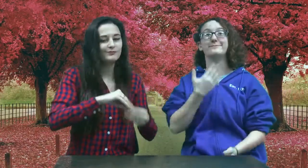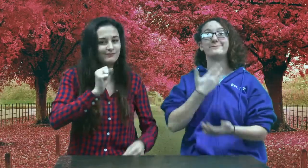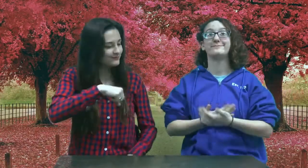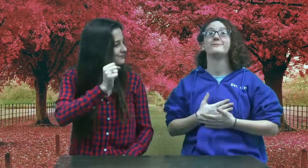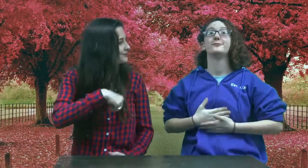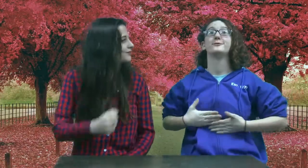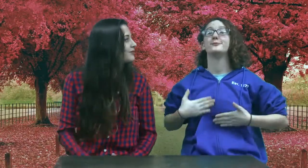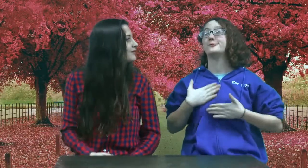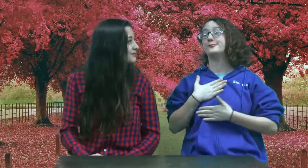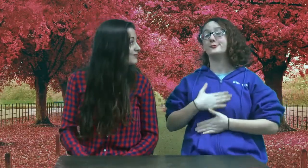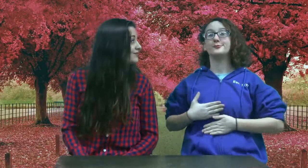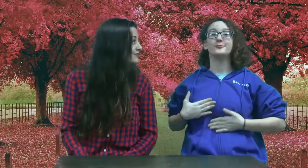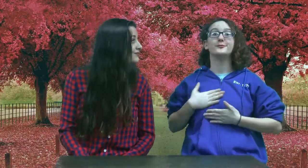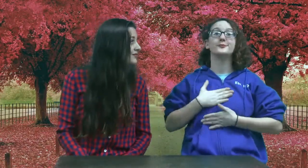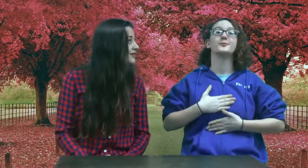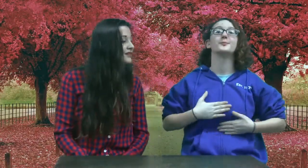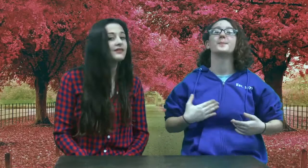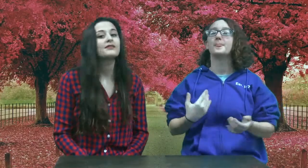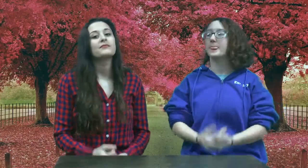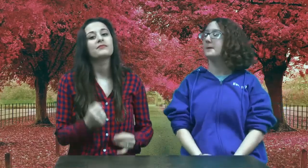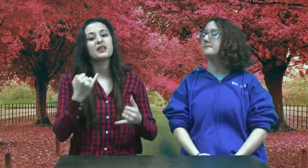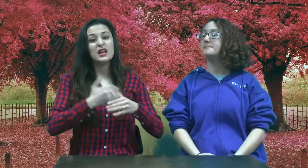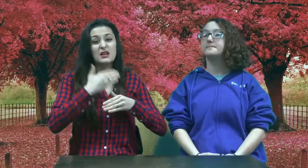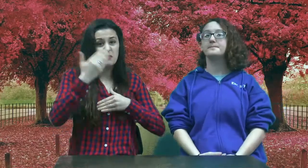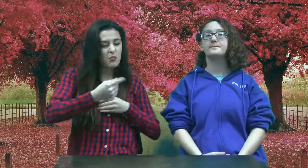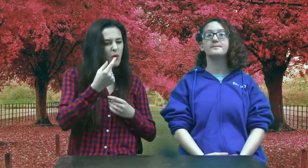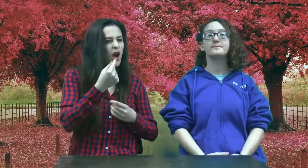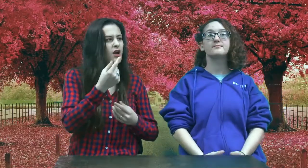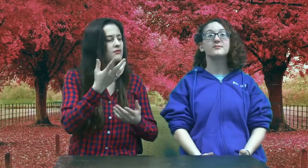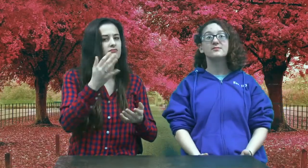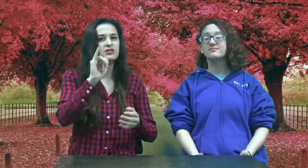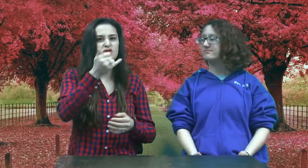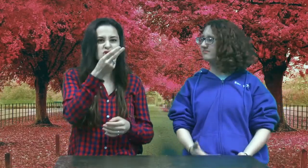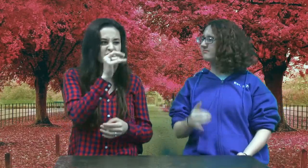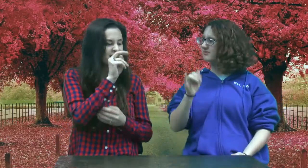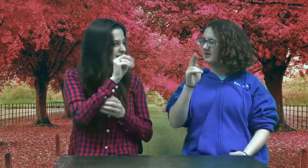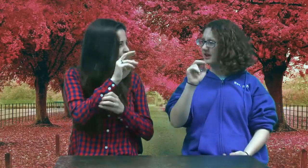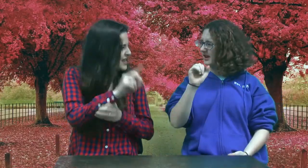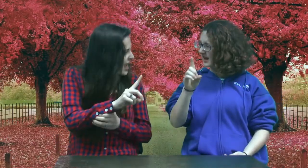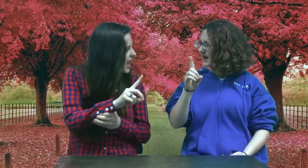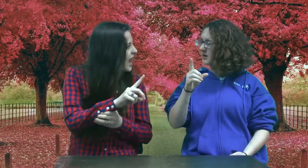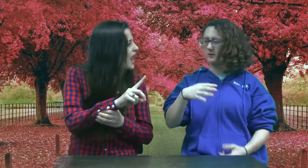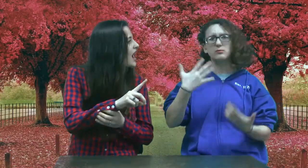That was satisfying. Next is Junior NAD?